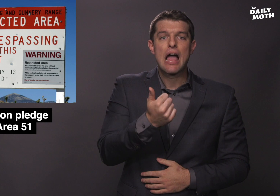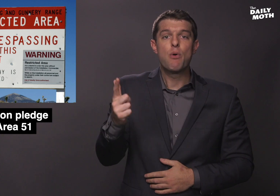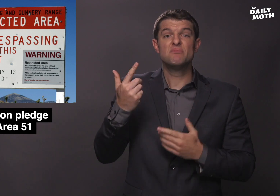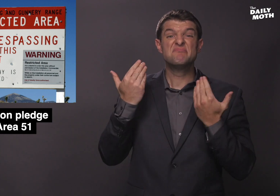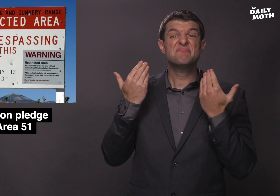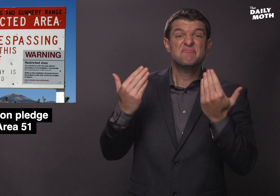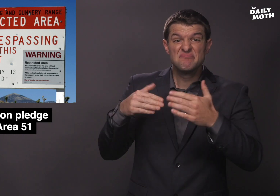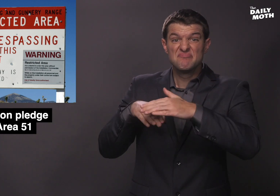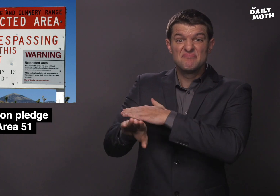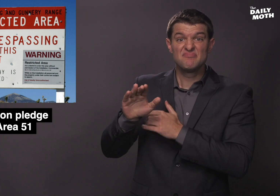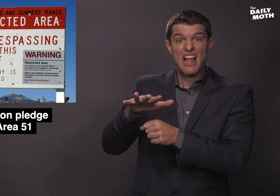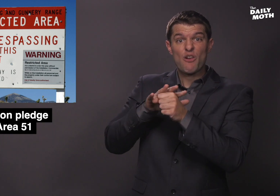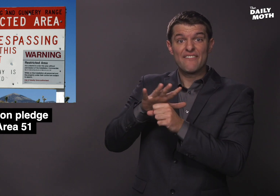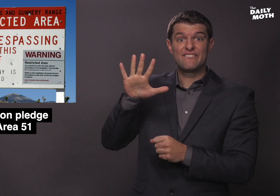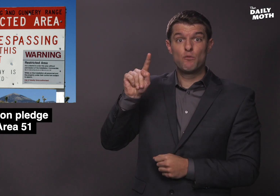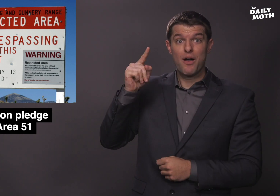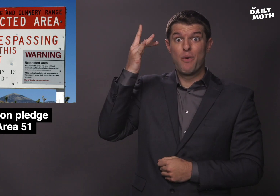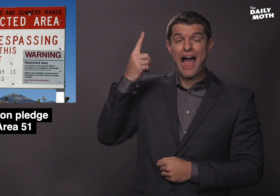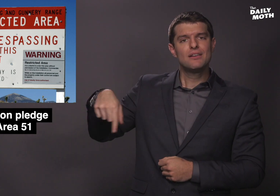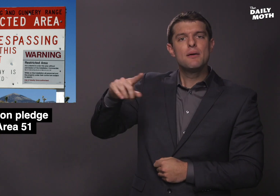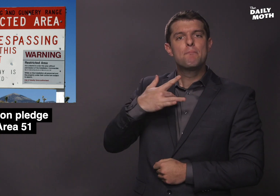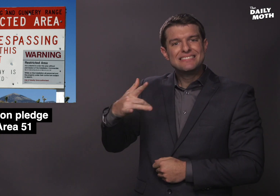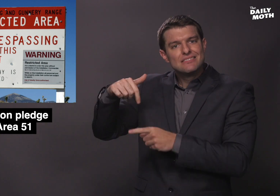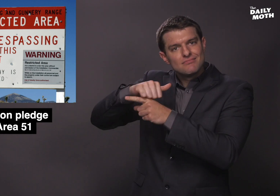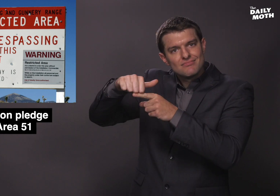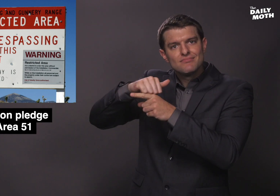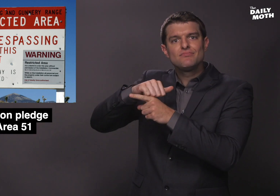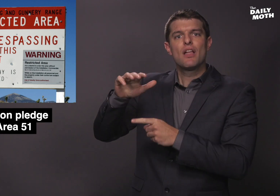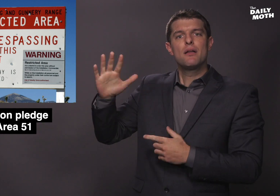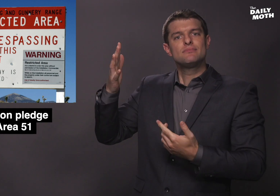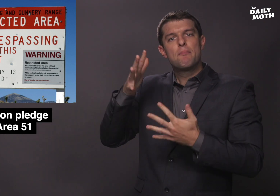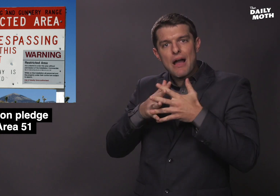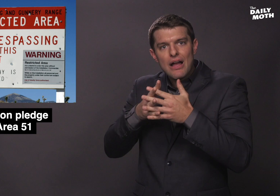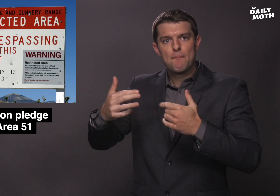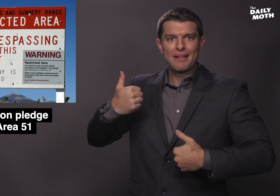trying to come into the Area 51 where they train American